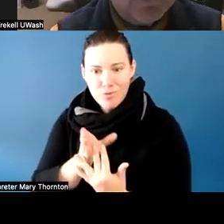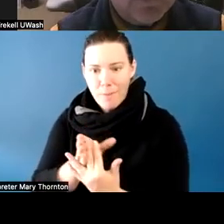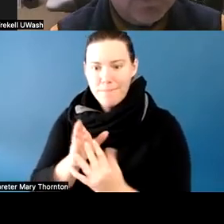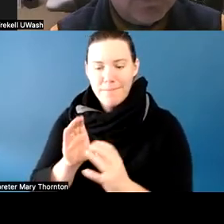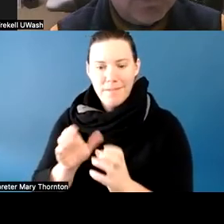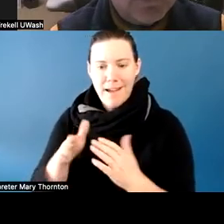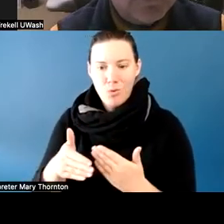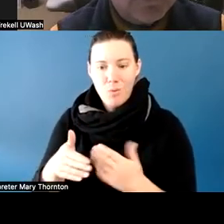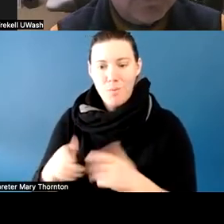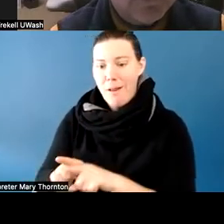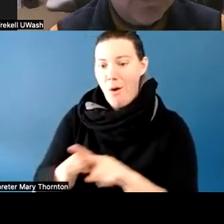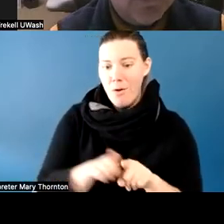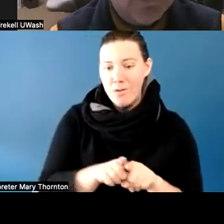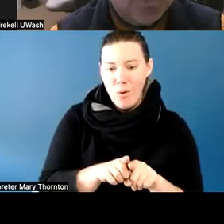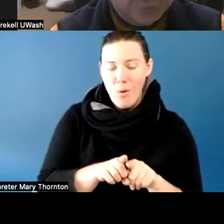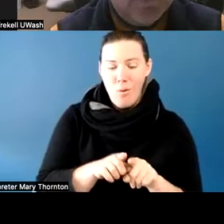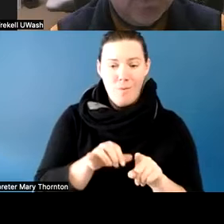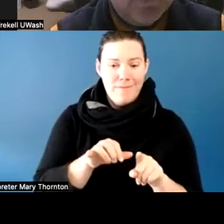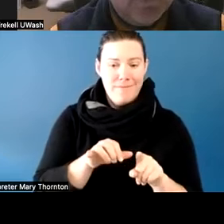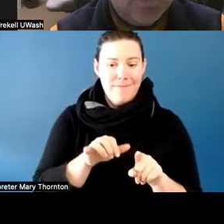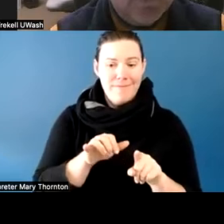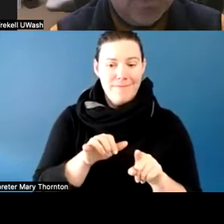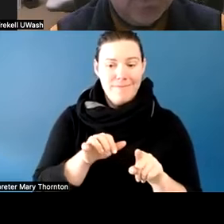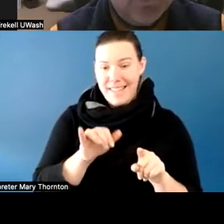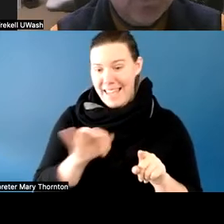and also concerned about escalation,